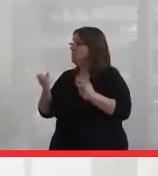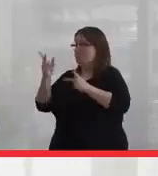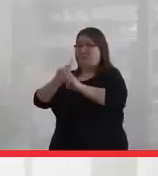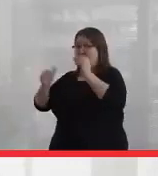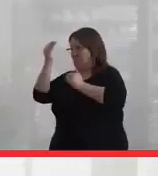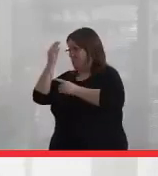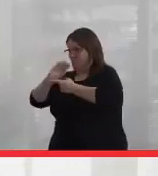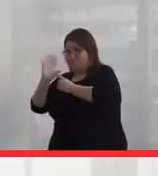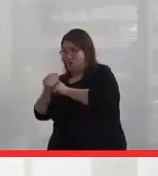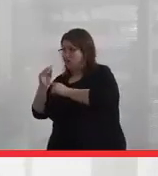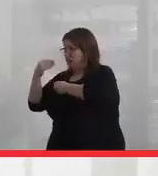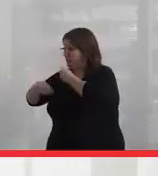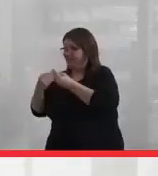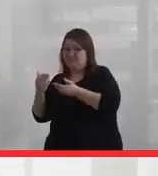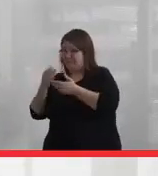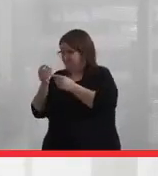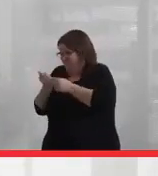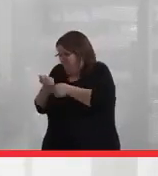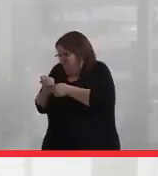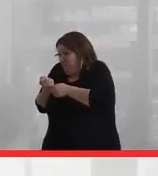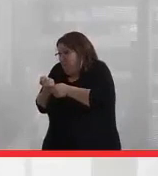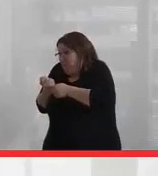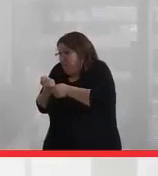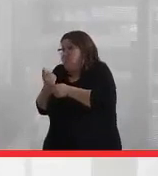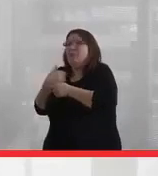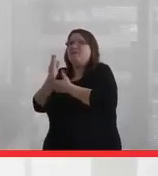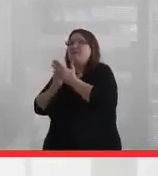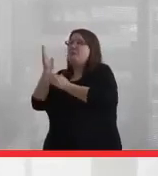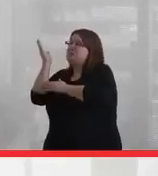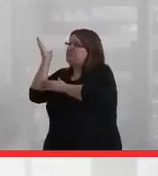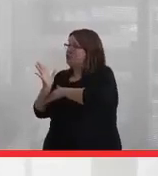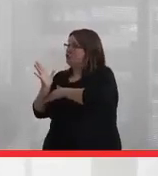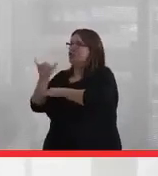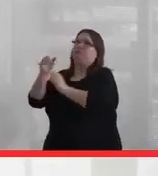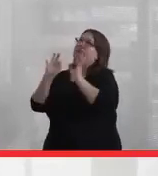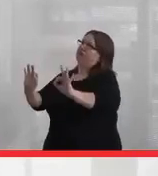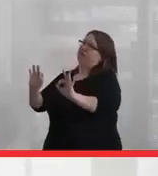about the culture and the traditions. We had speakers, though, which is one good thing.